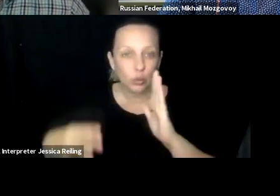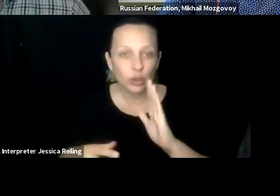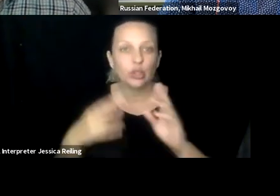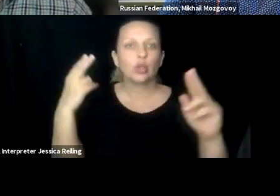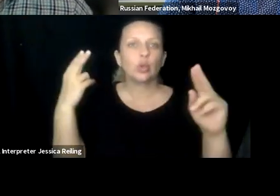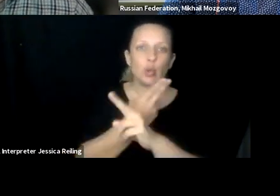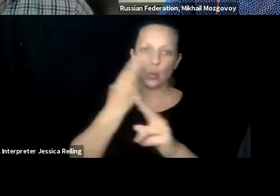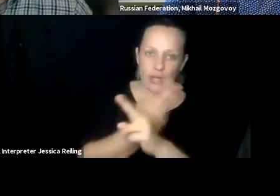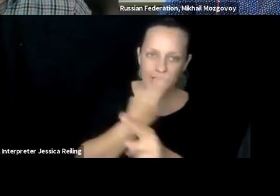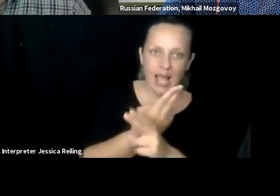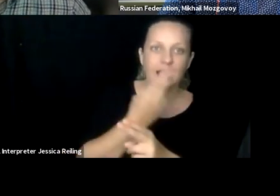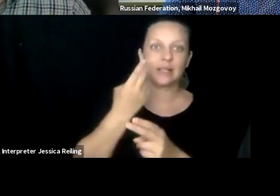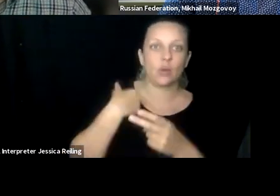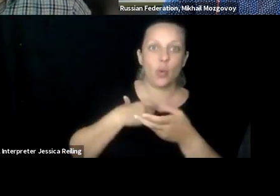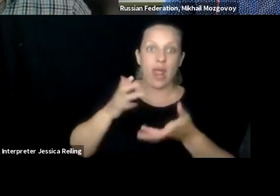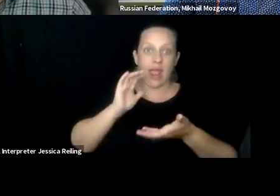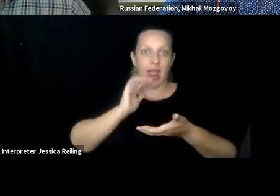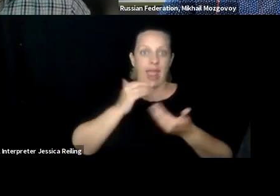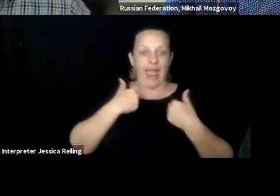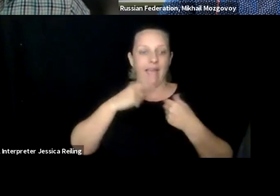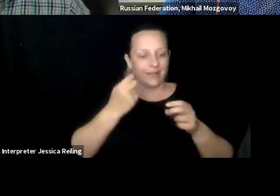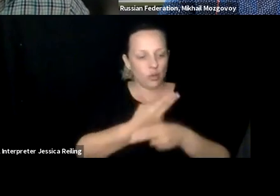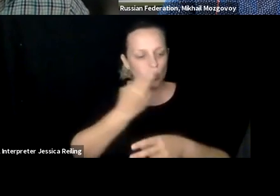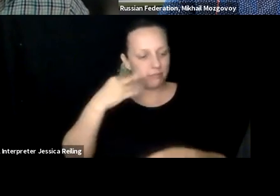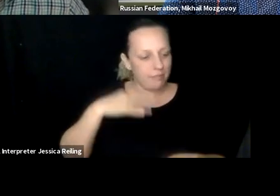institution to academics and other staff members as well as students